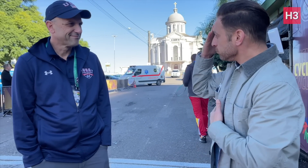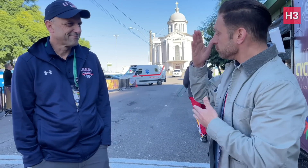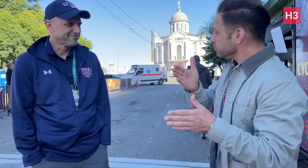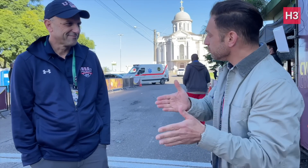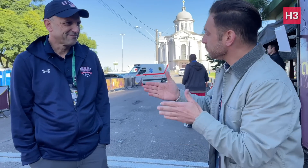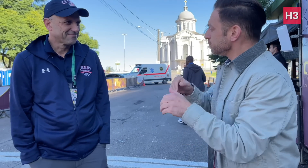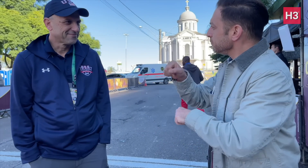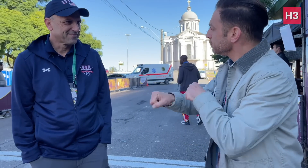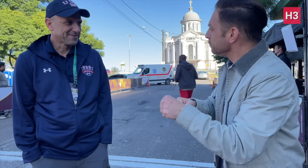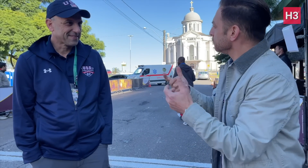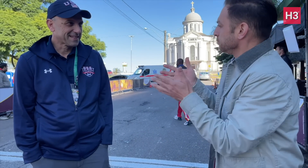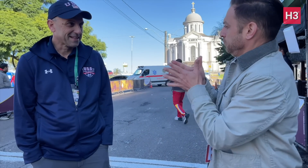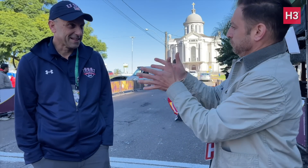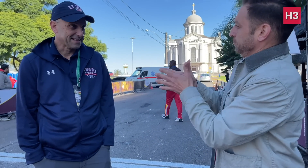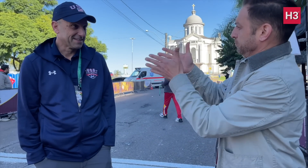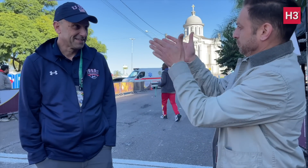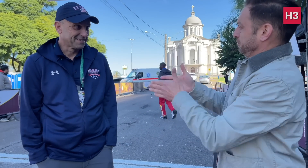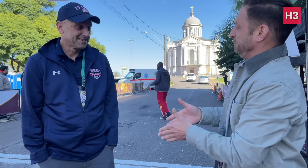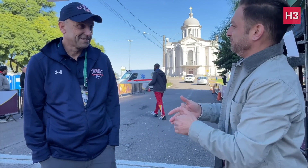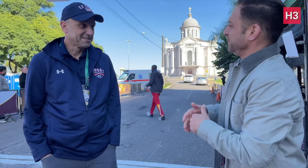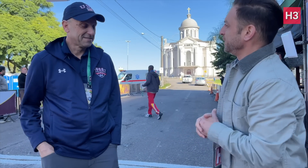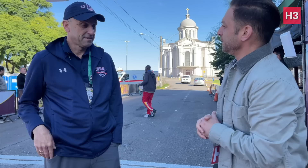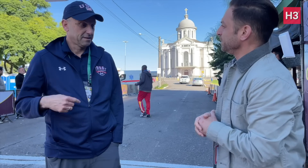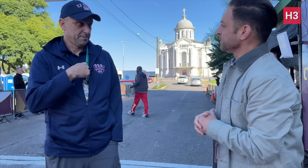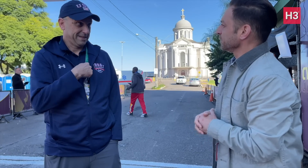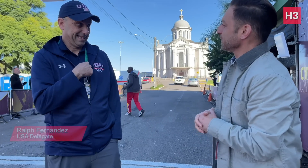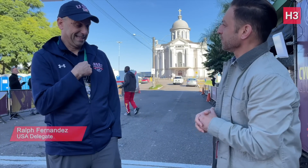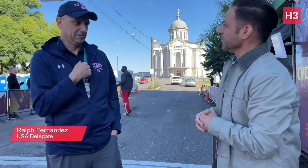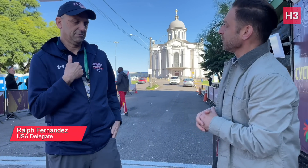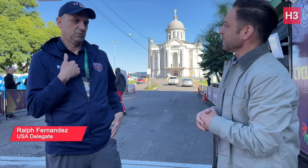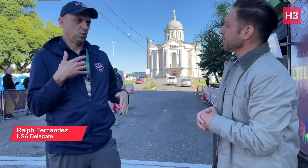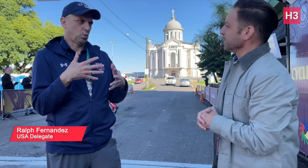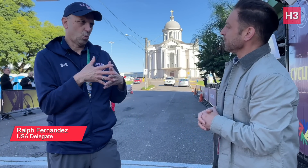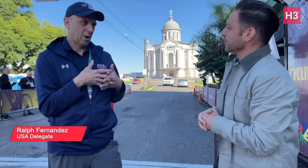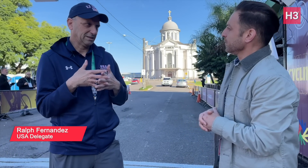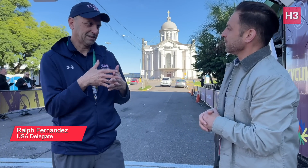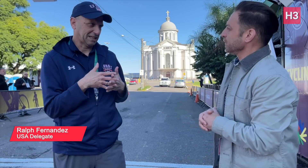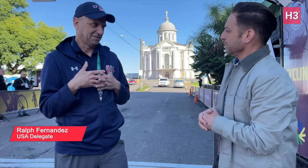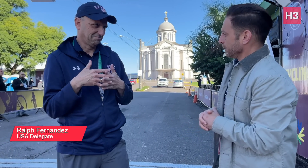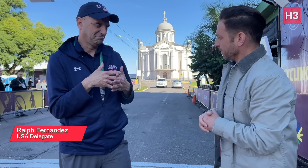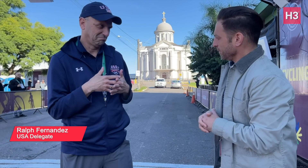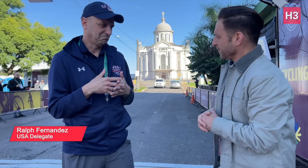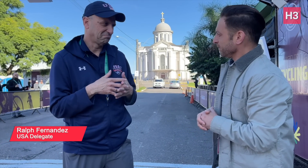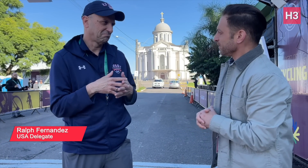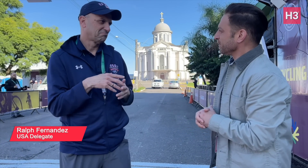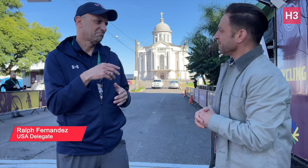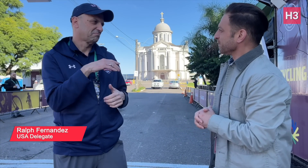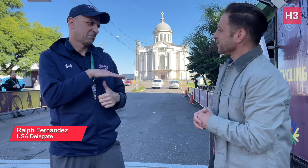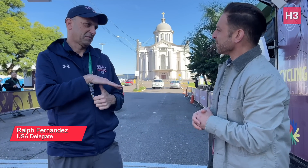Can you tell me about yourself? I’m Team Leader for the USA.